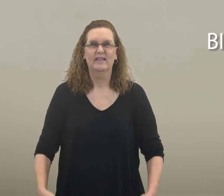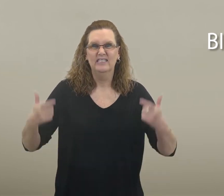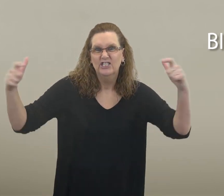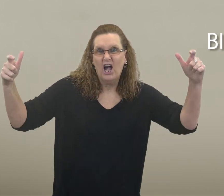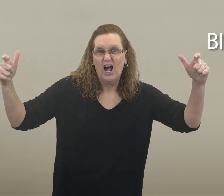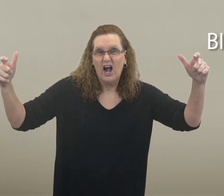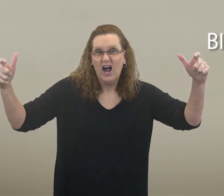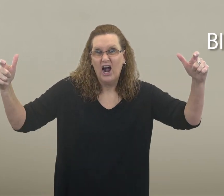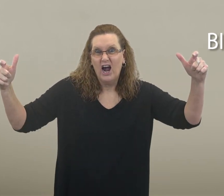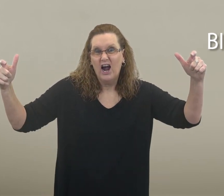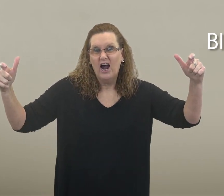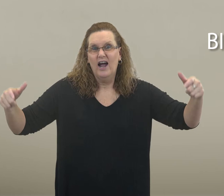big